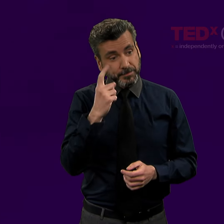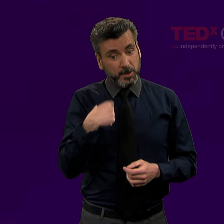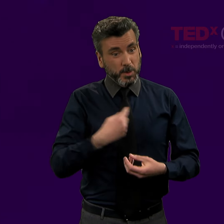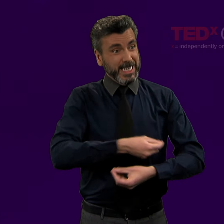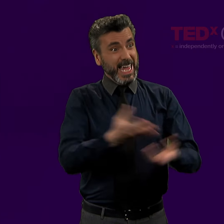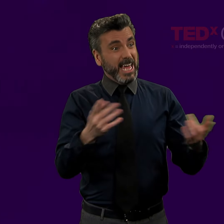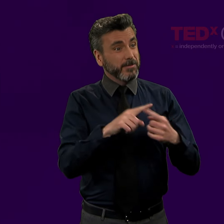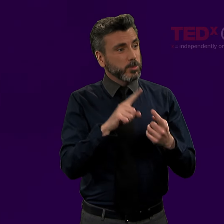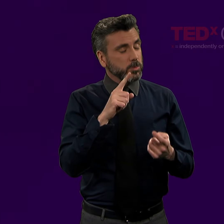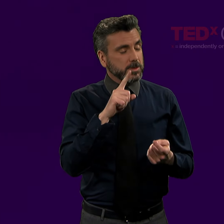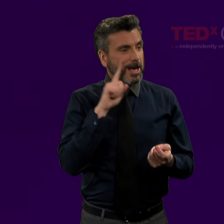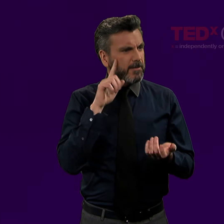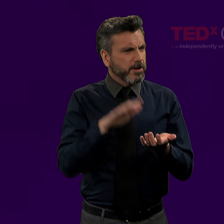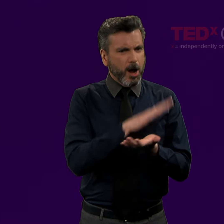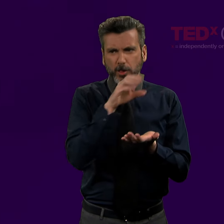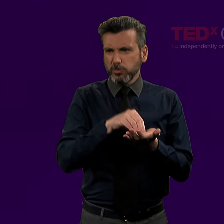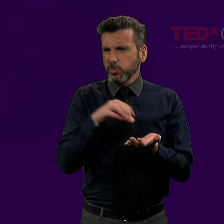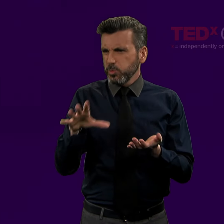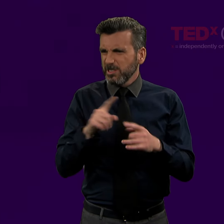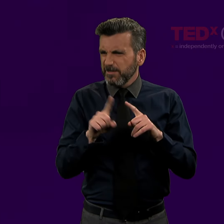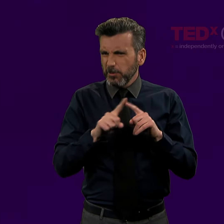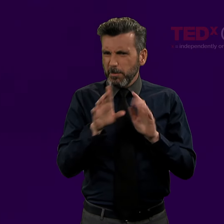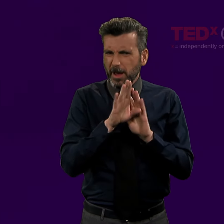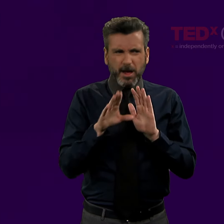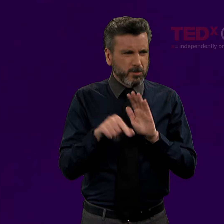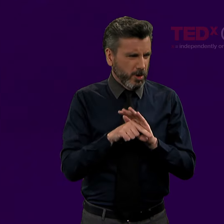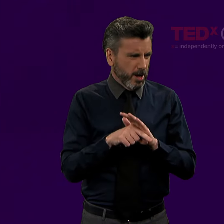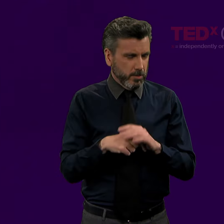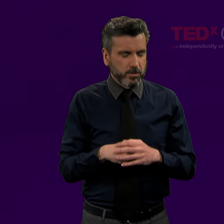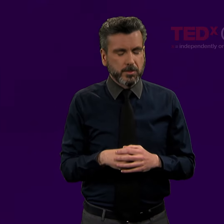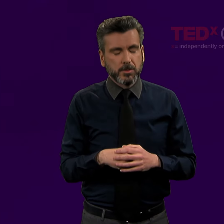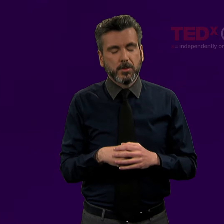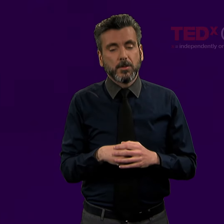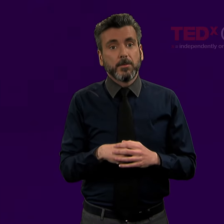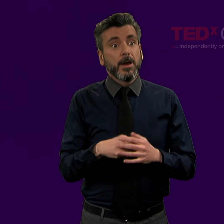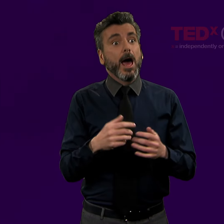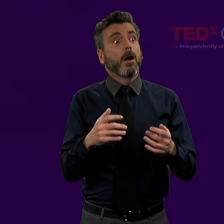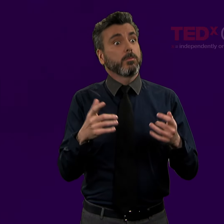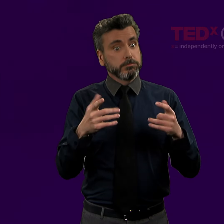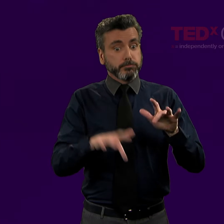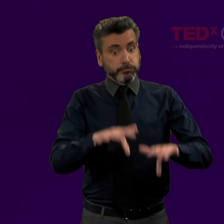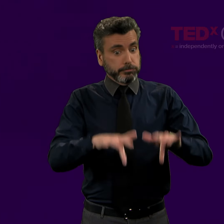We administered this test to a variety of college students. It's a computer-based test,